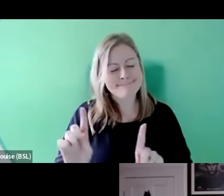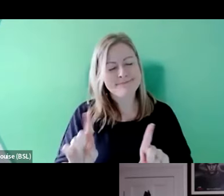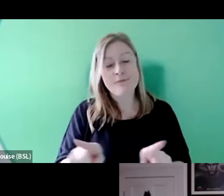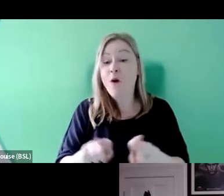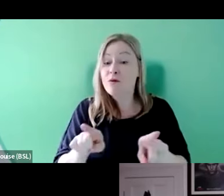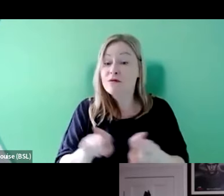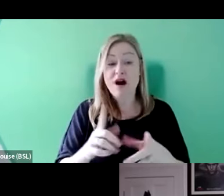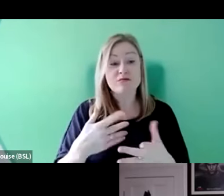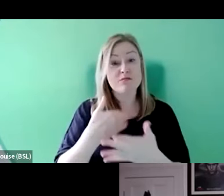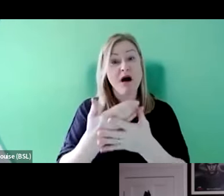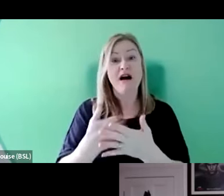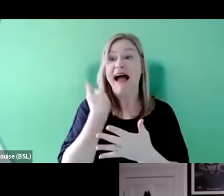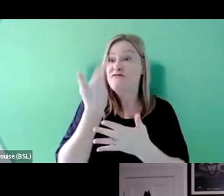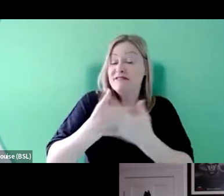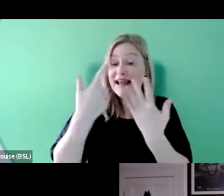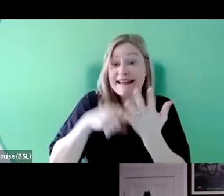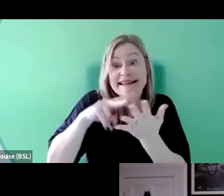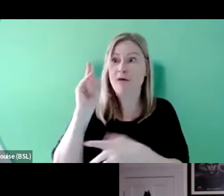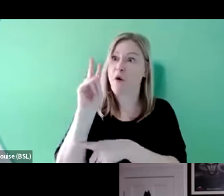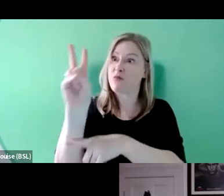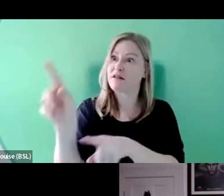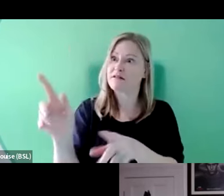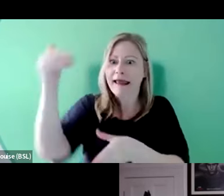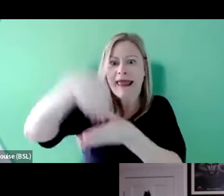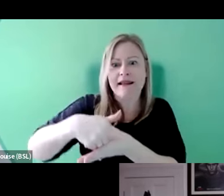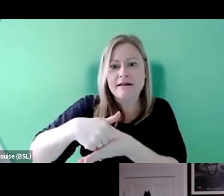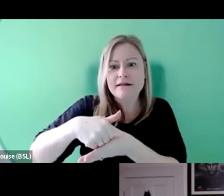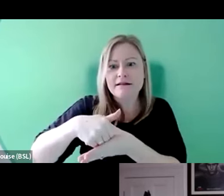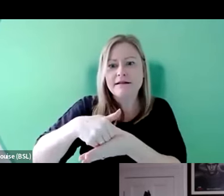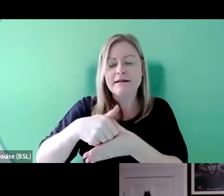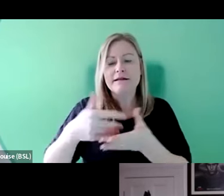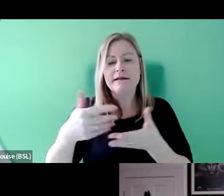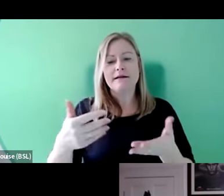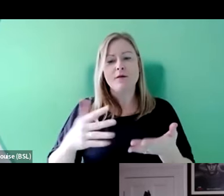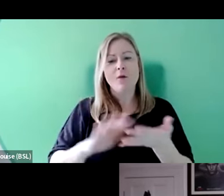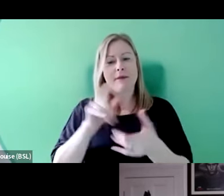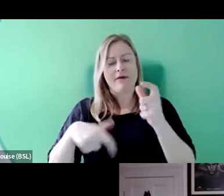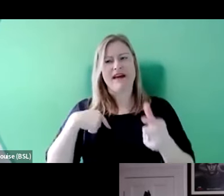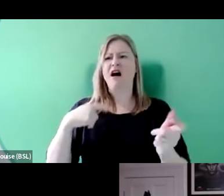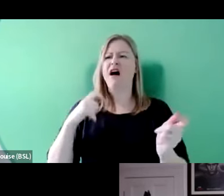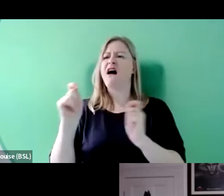part of your everyday TV watching. Because it will change the way people feel about disability